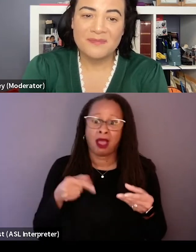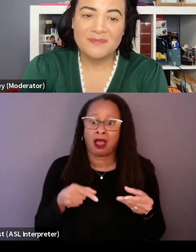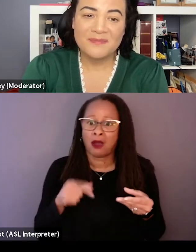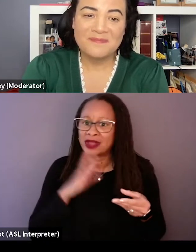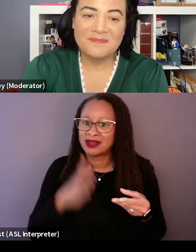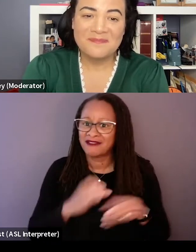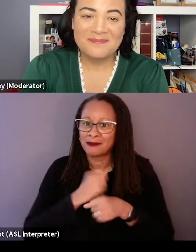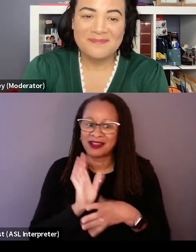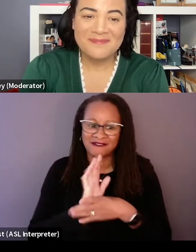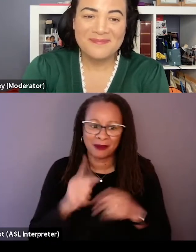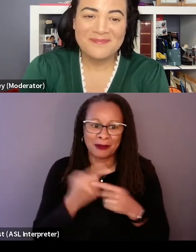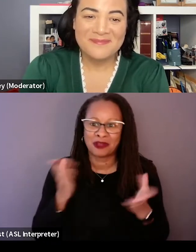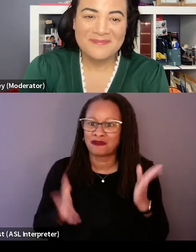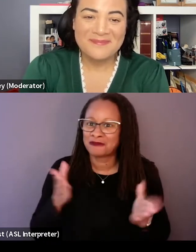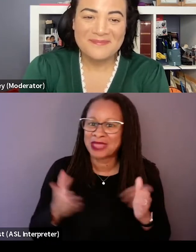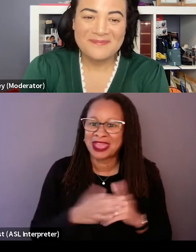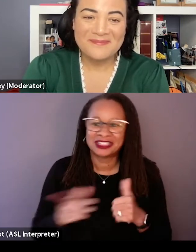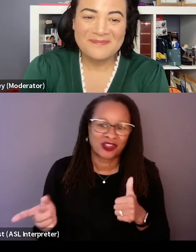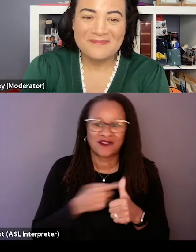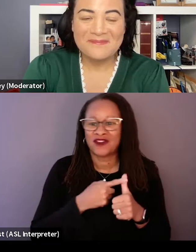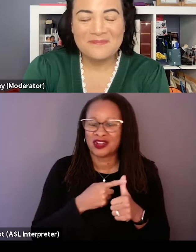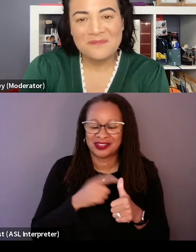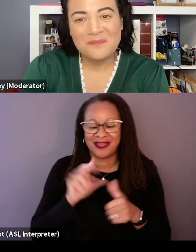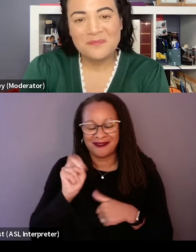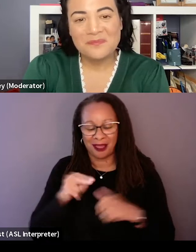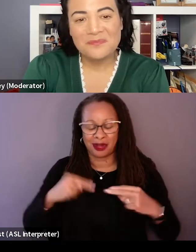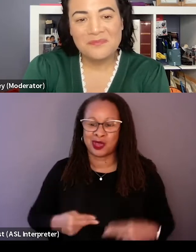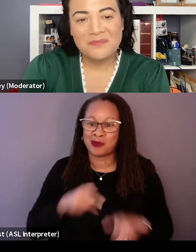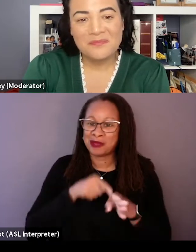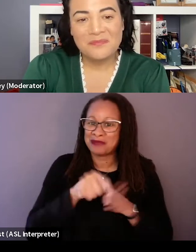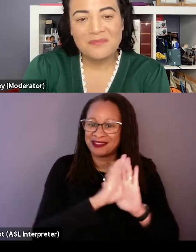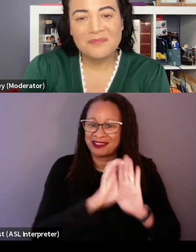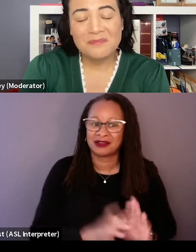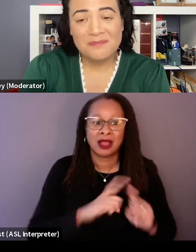It's our first non-human main character, but it felt like a character based film.